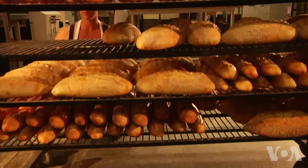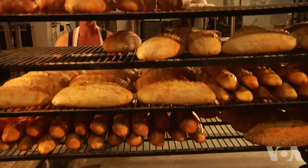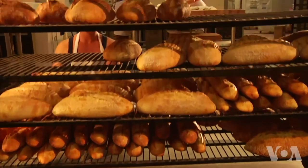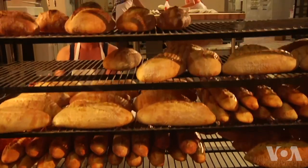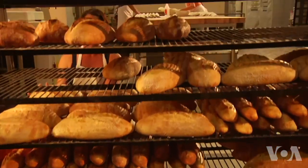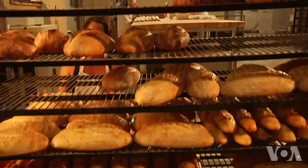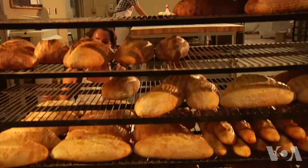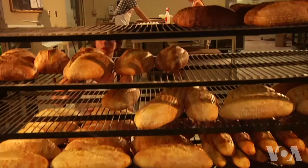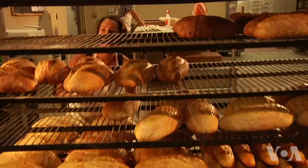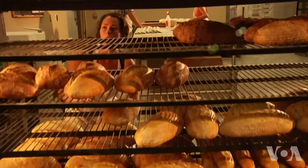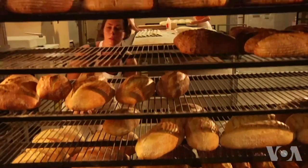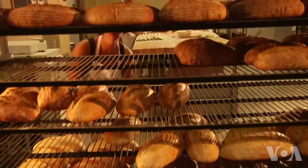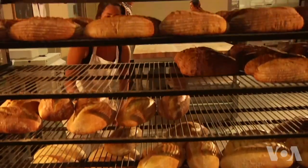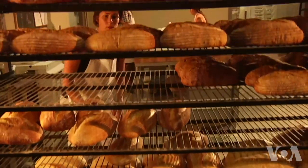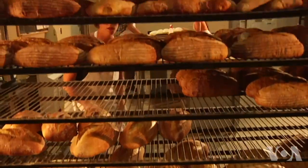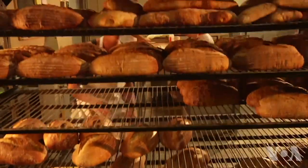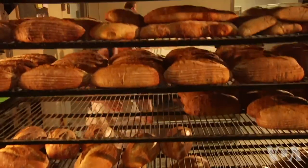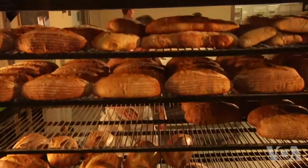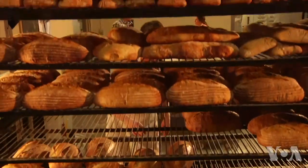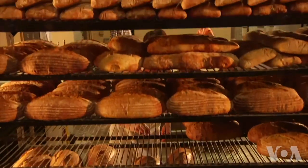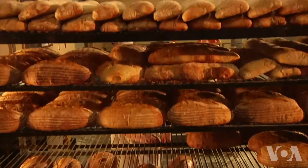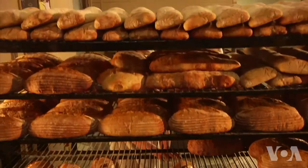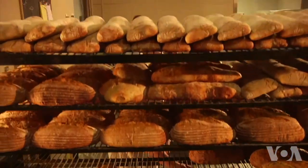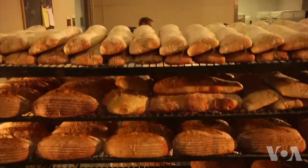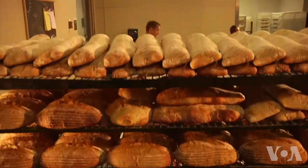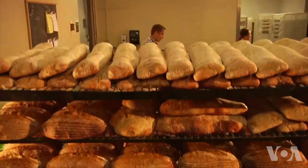That’s my next goal, and hopefully I can do that.